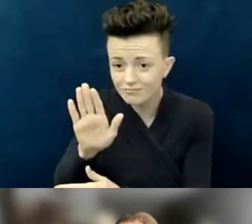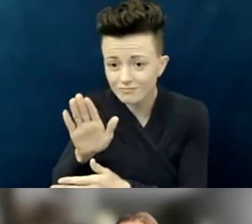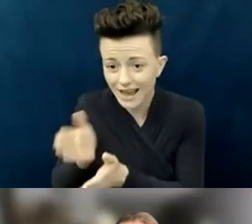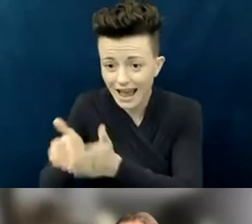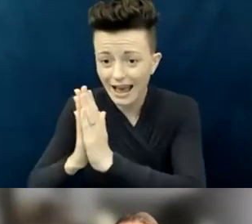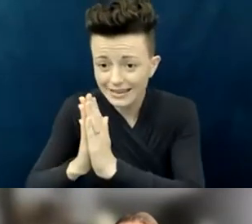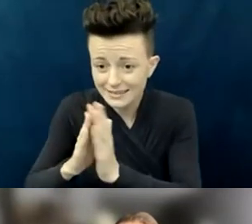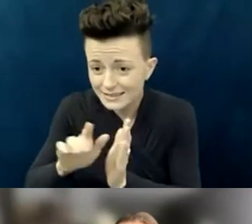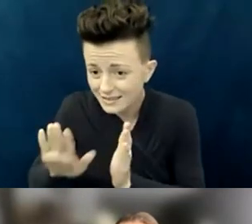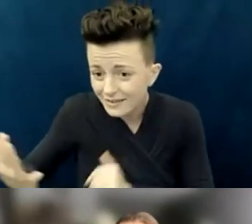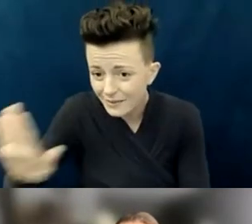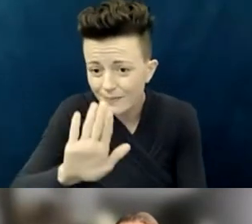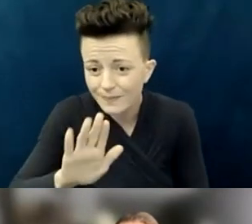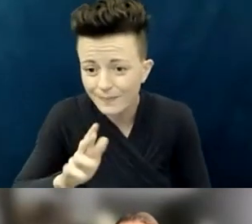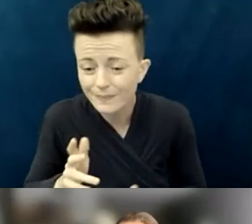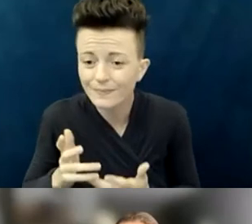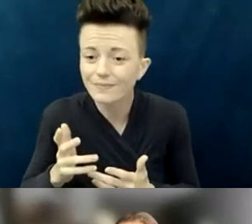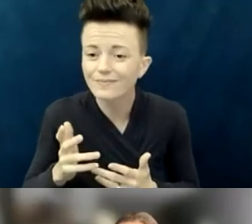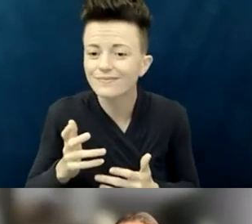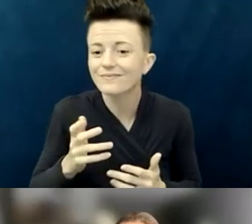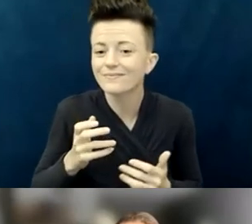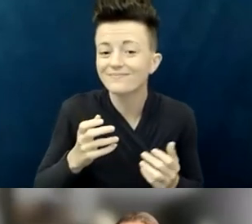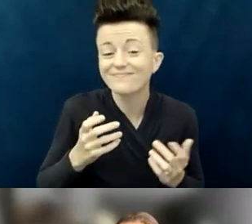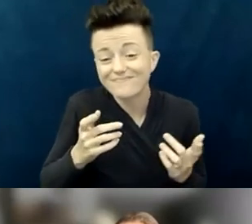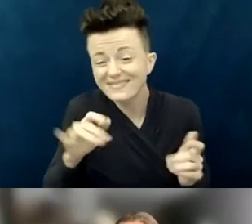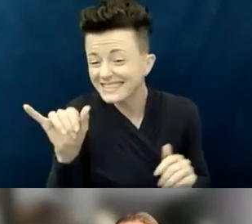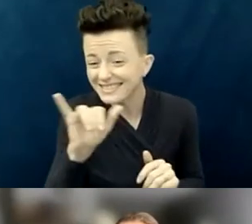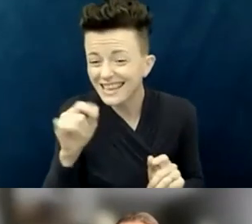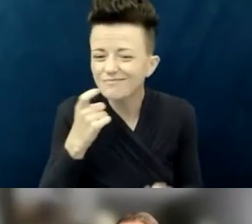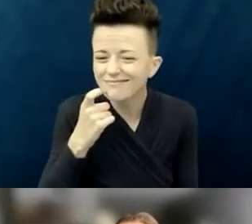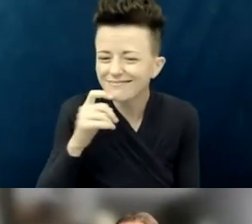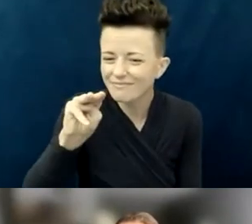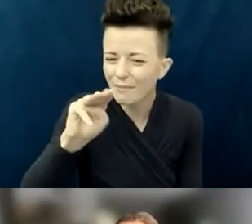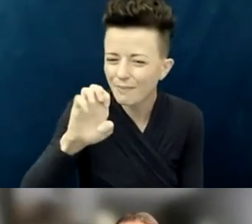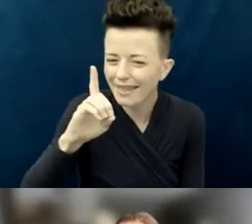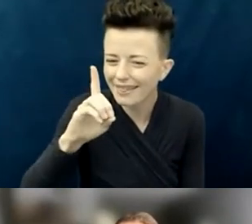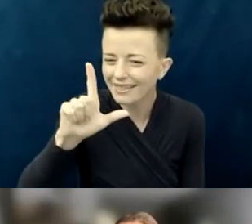that are within our churches or within our circles; but some that are on the sidelines,